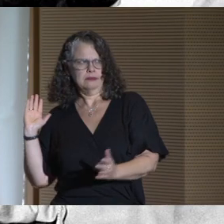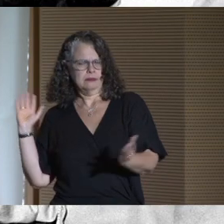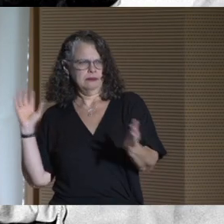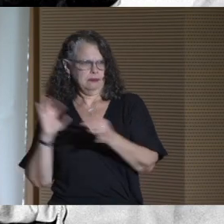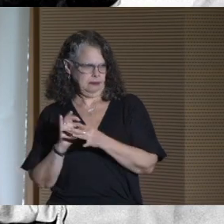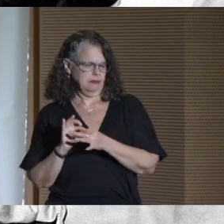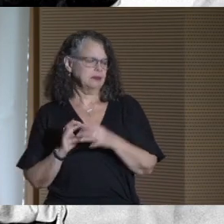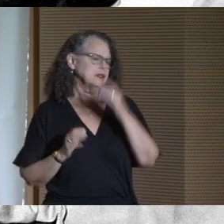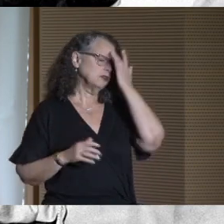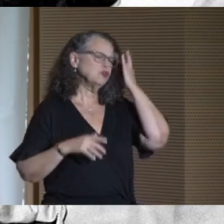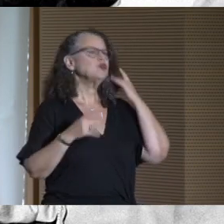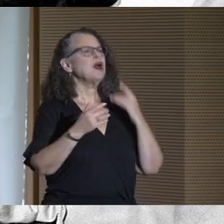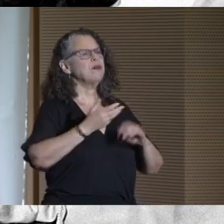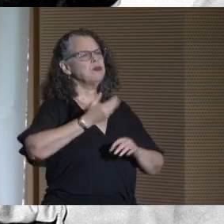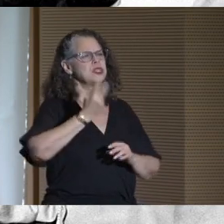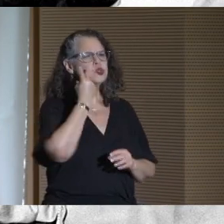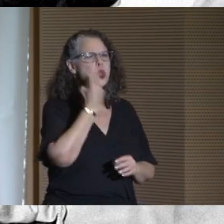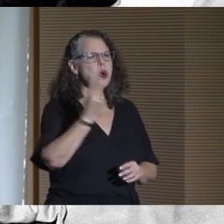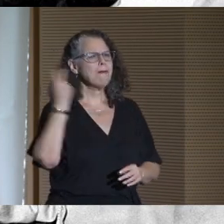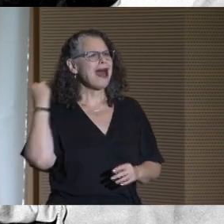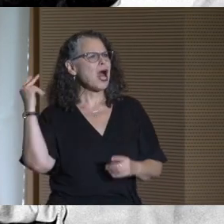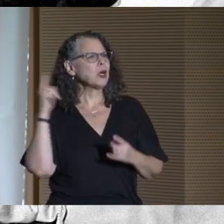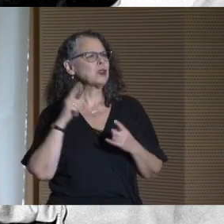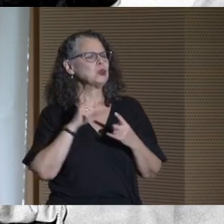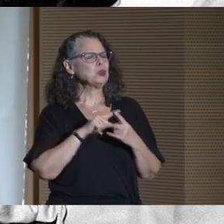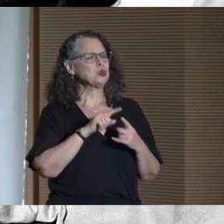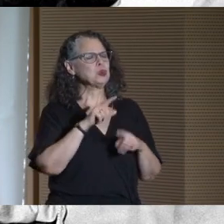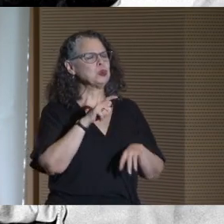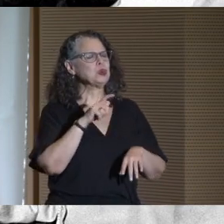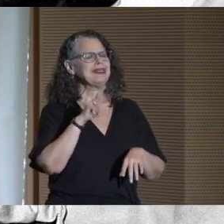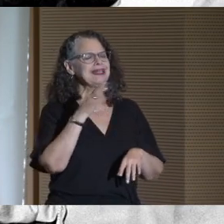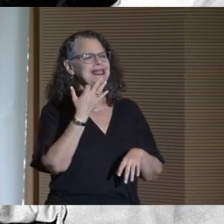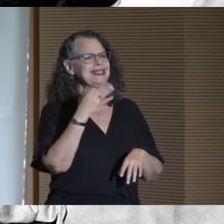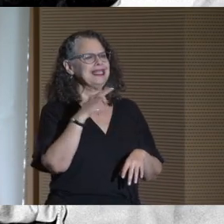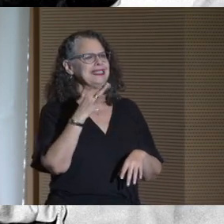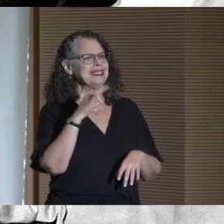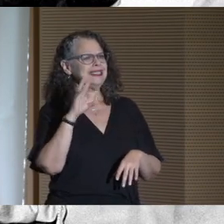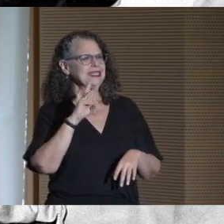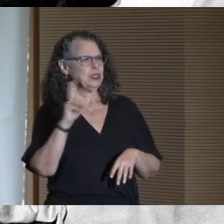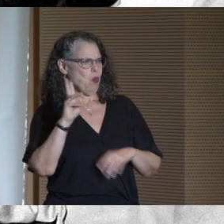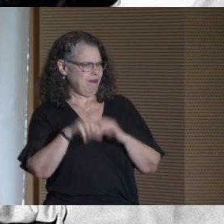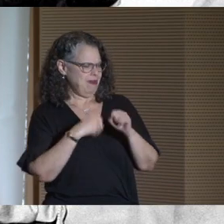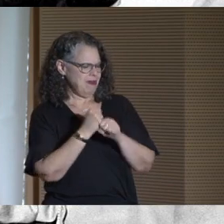I'm going to bring you back to 1961. That was the year CUNY was formed